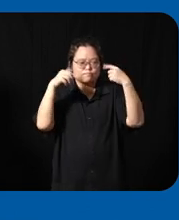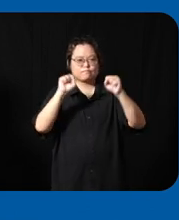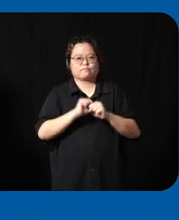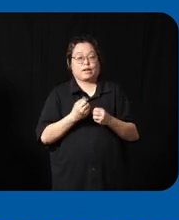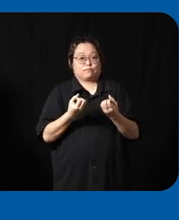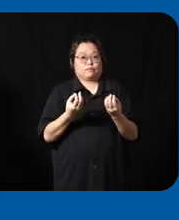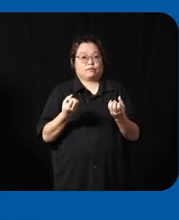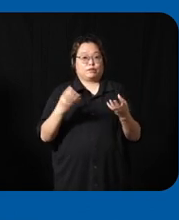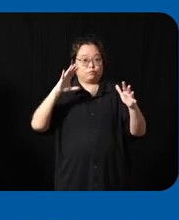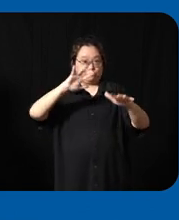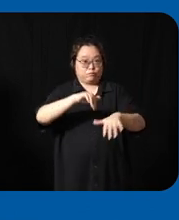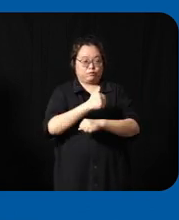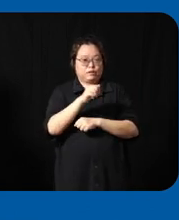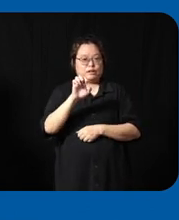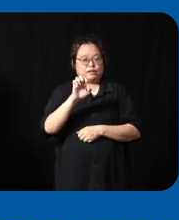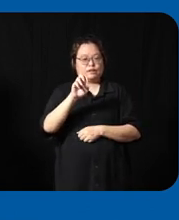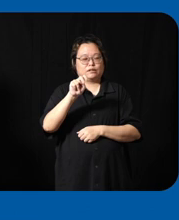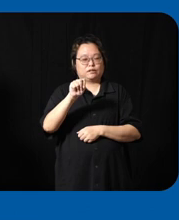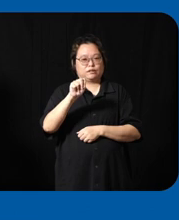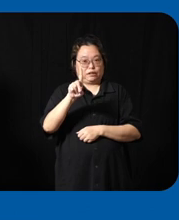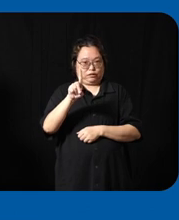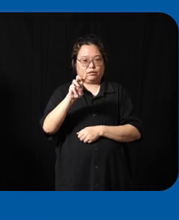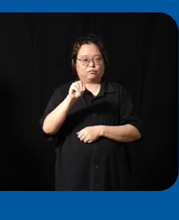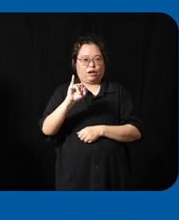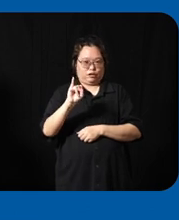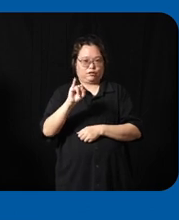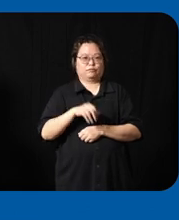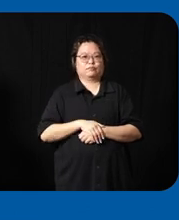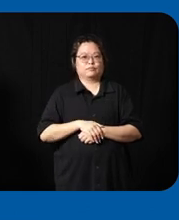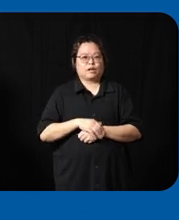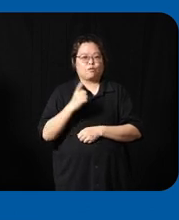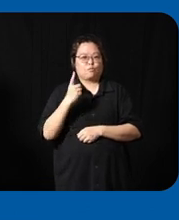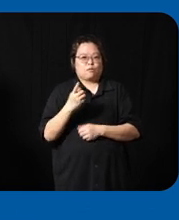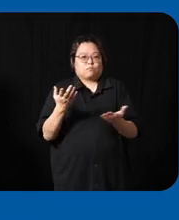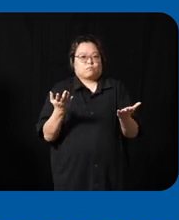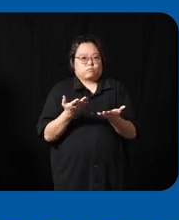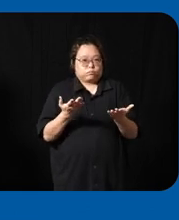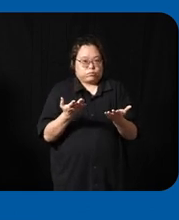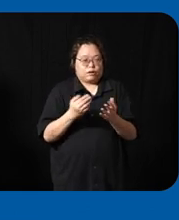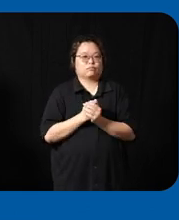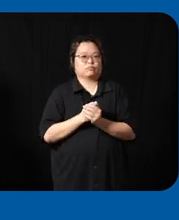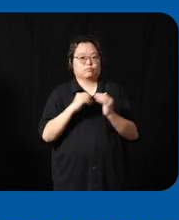edni uh the first one of which is that we want to achieve an equitable and inclusive Culture